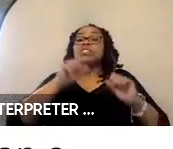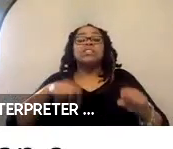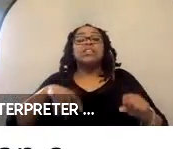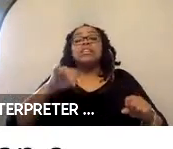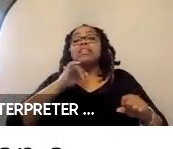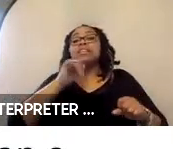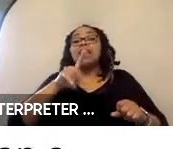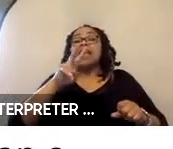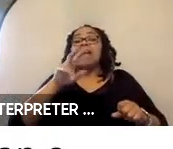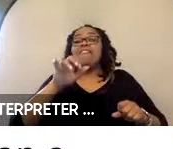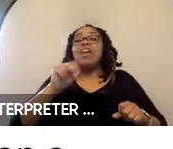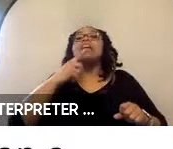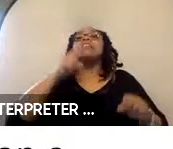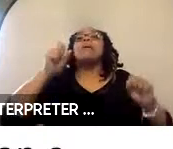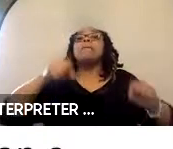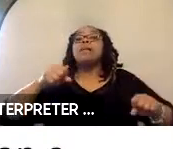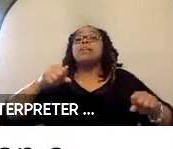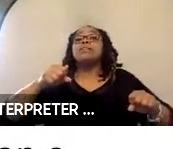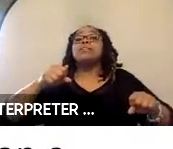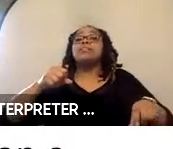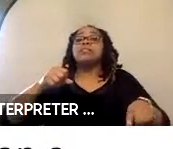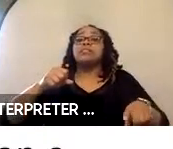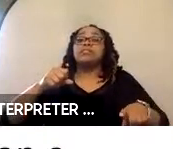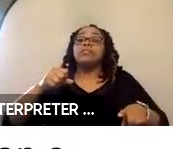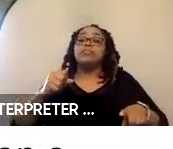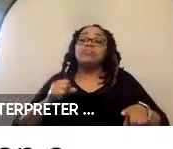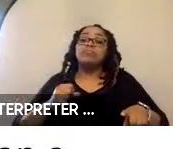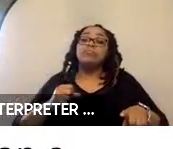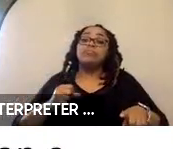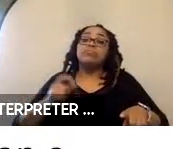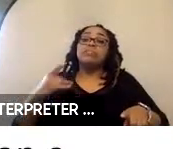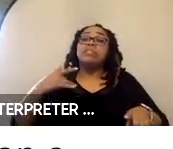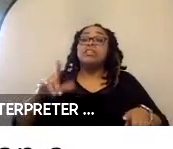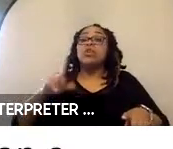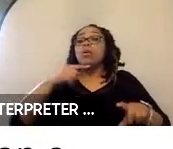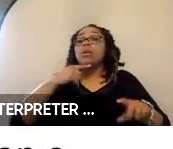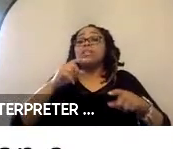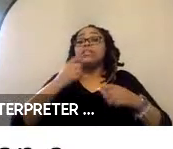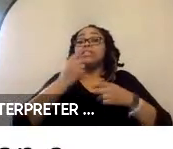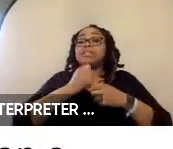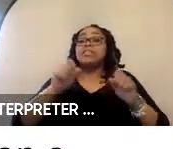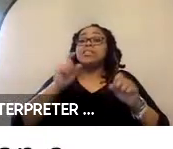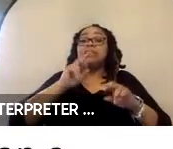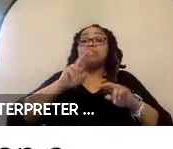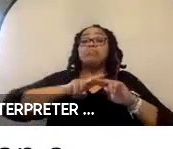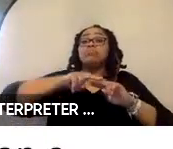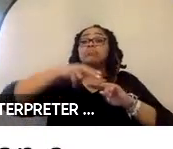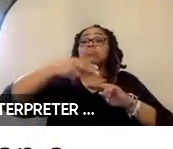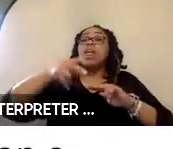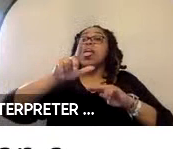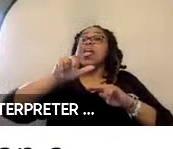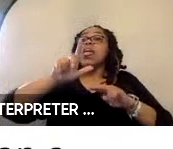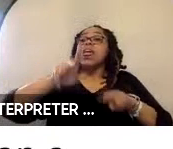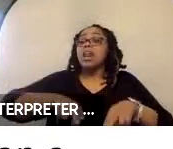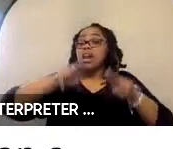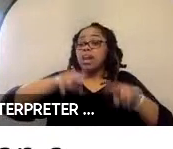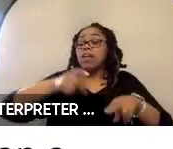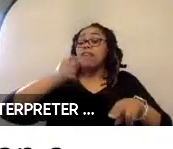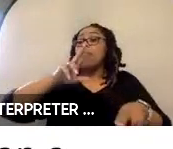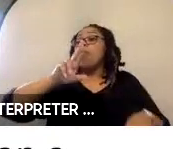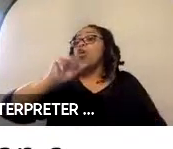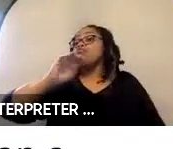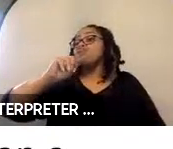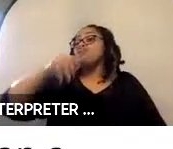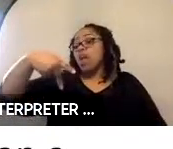it’s the ability to sense when it is safe to deploy a lift or ramp from a vehicle, autonomously